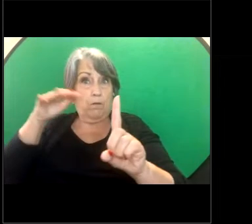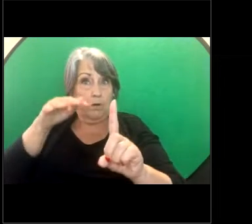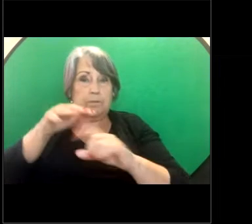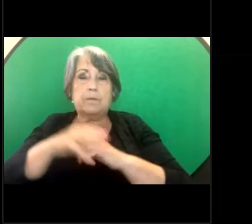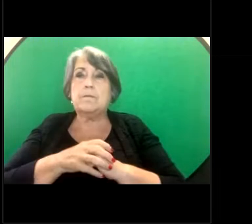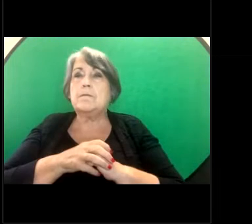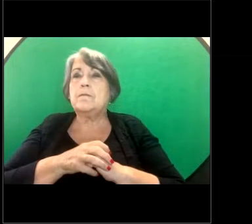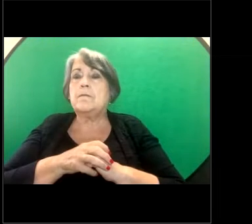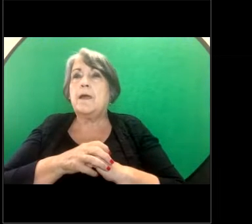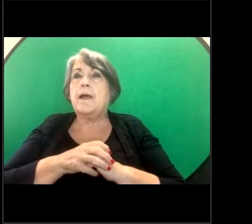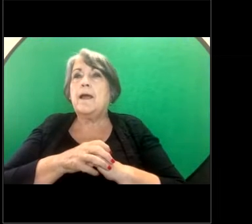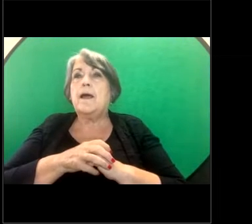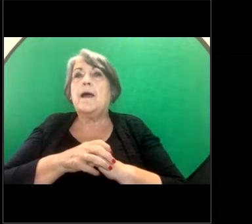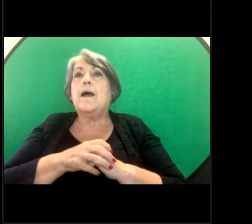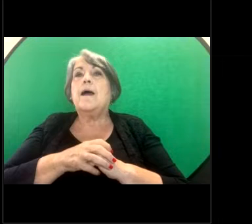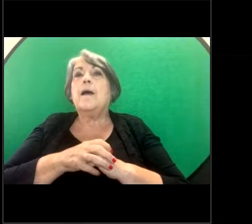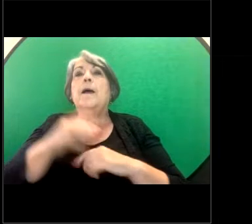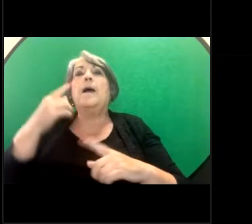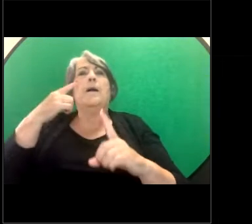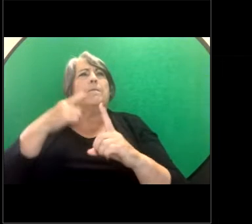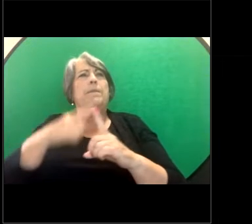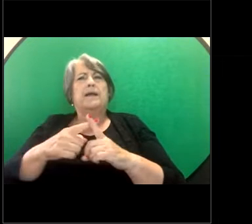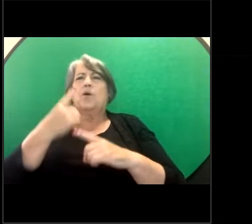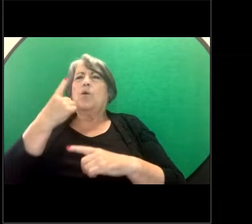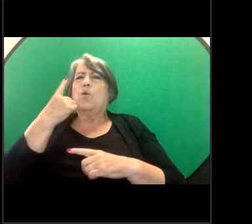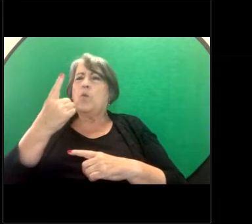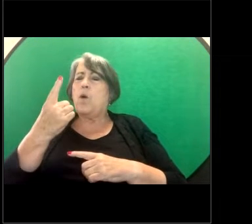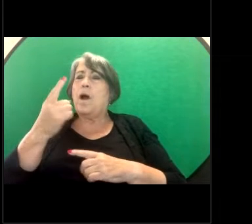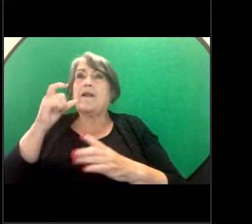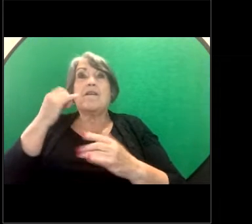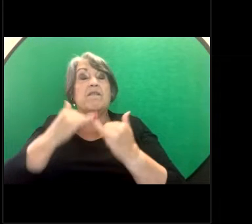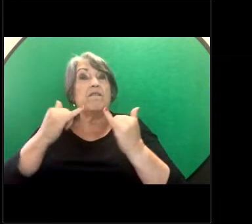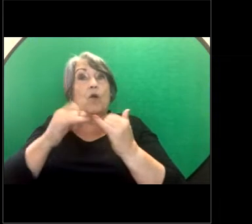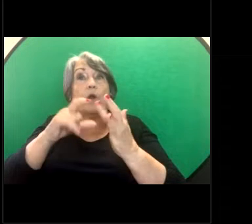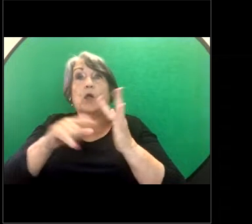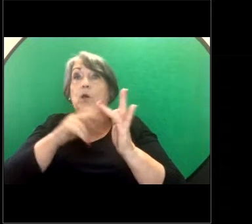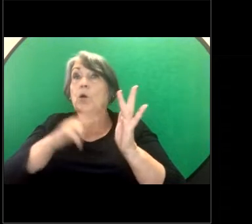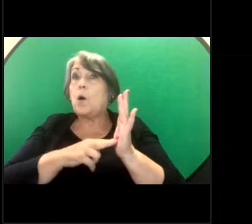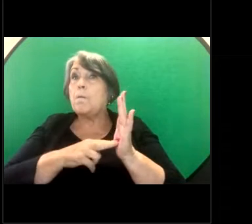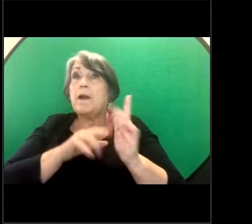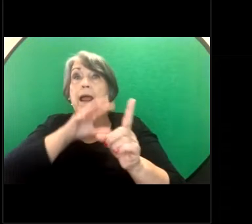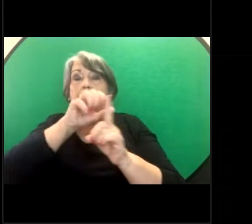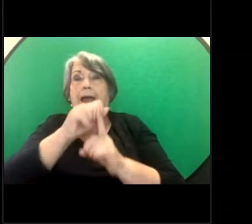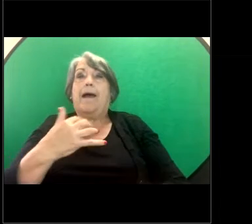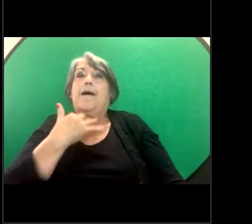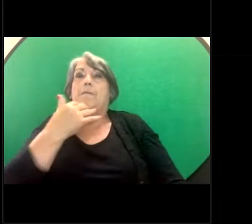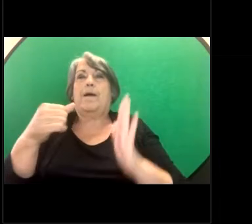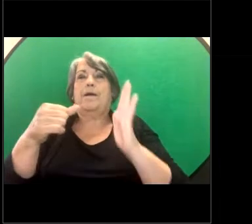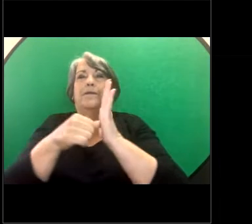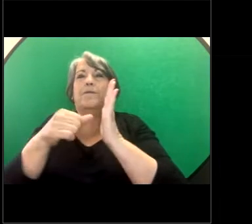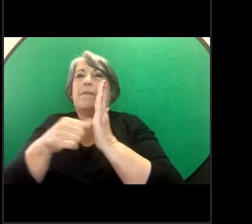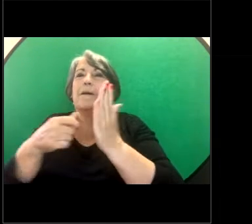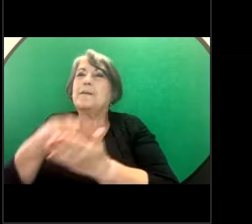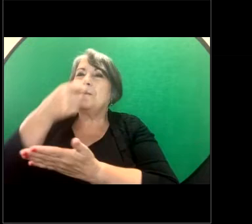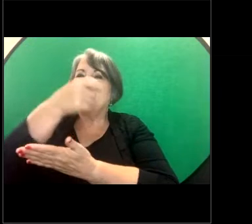and - as well one of the very common outcomes sought is an amount for compensation and so the